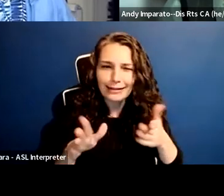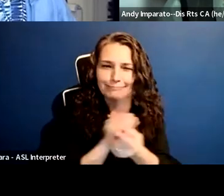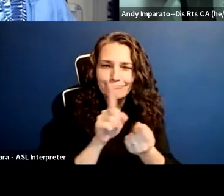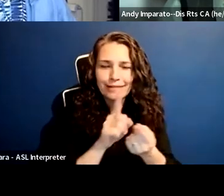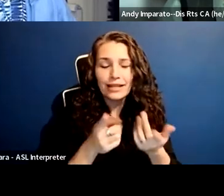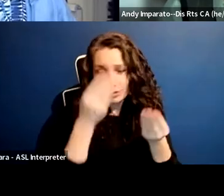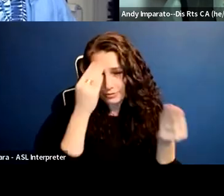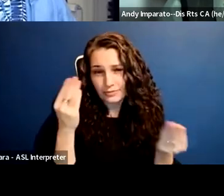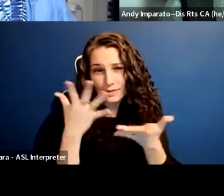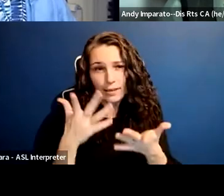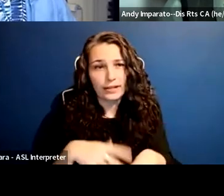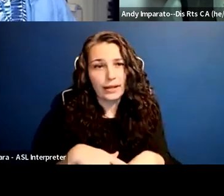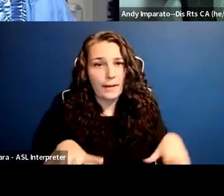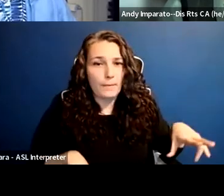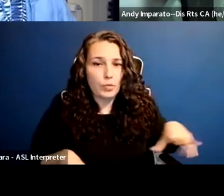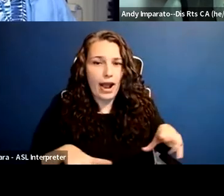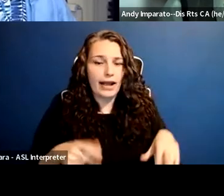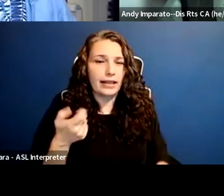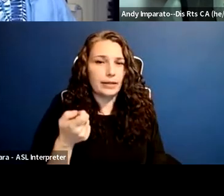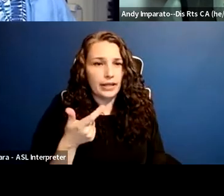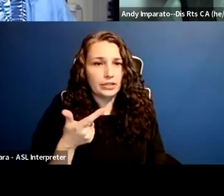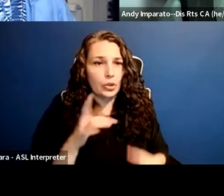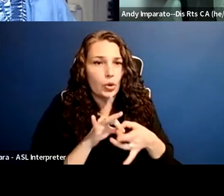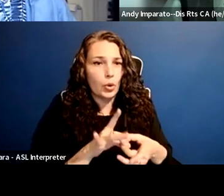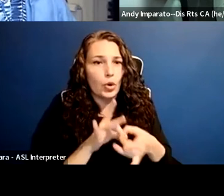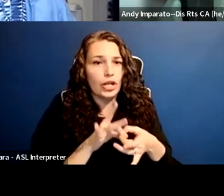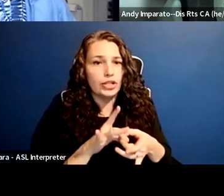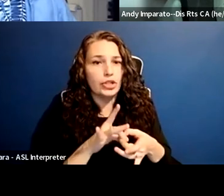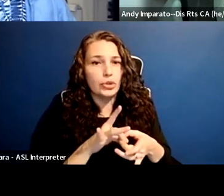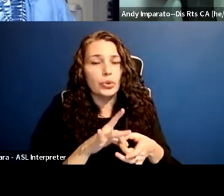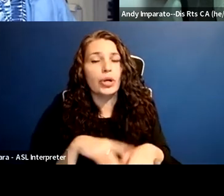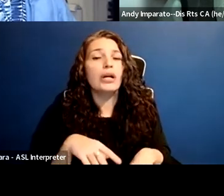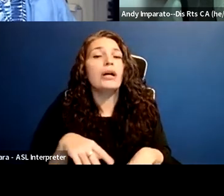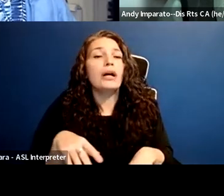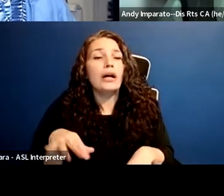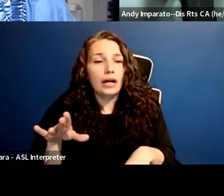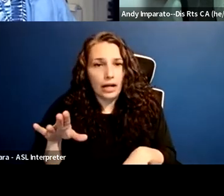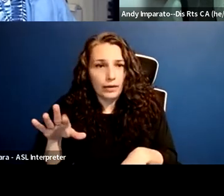that according to U.S. News and World Report, UCLA is the number one public university in the United States,